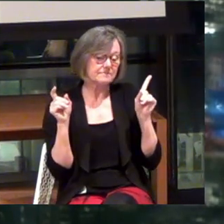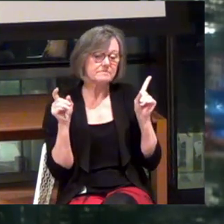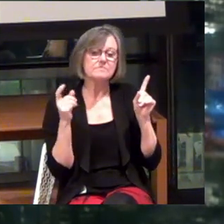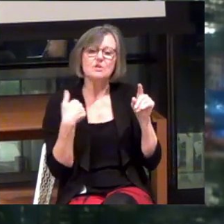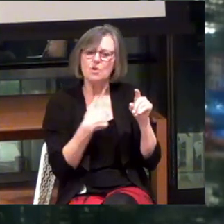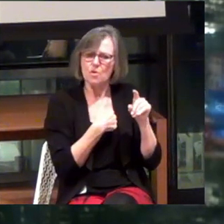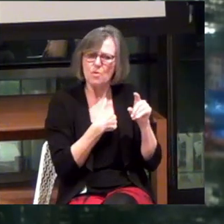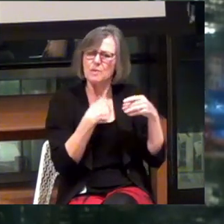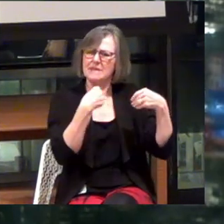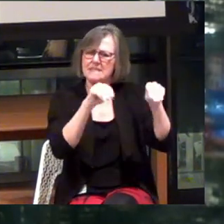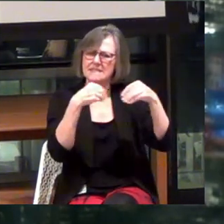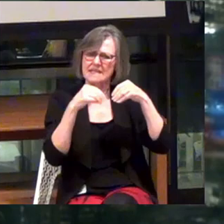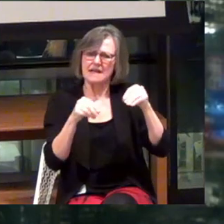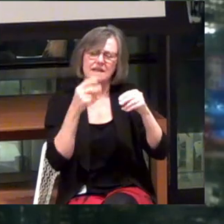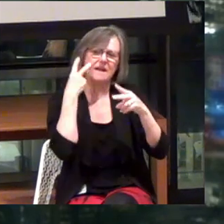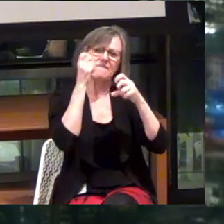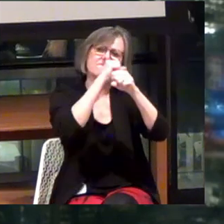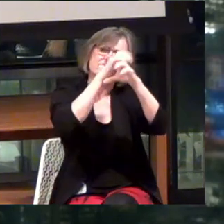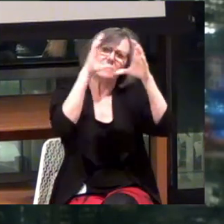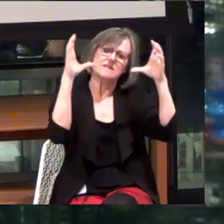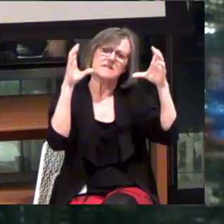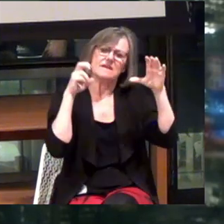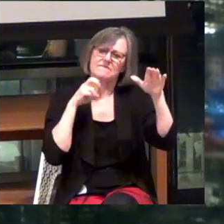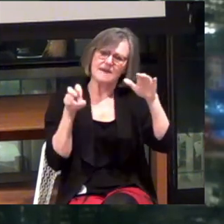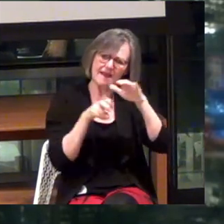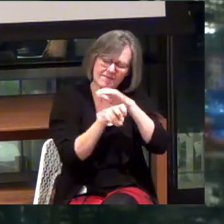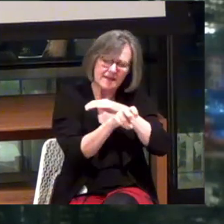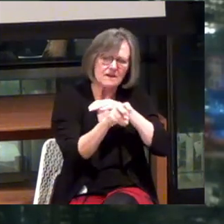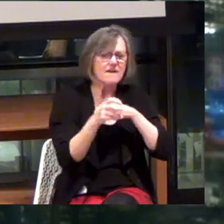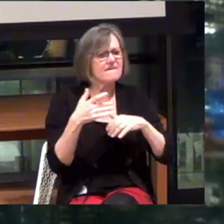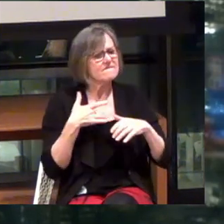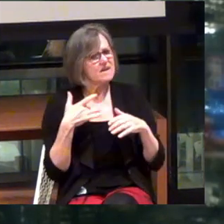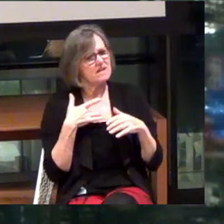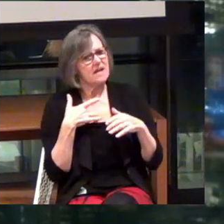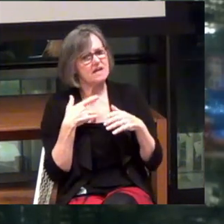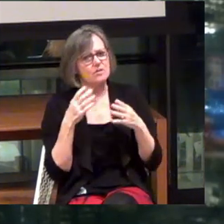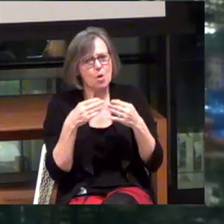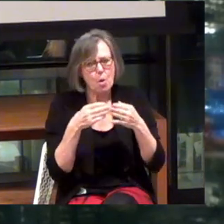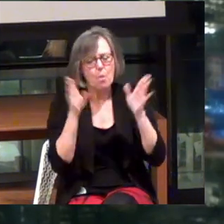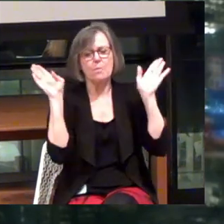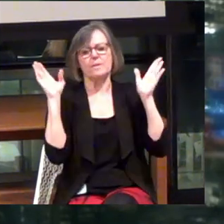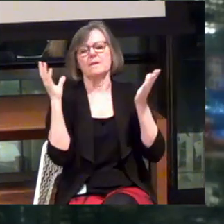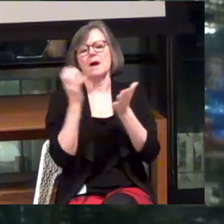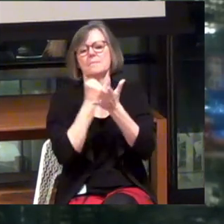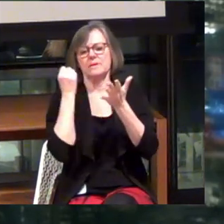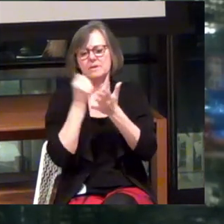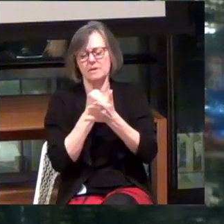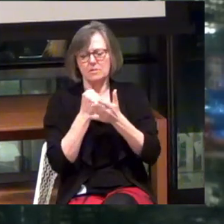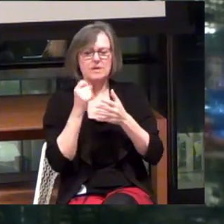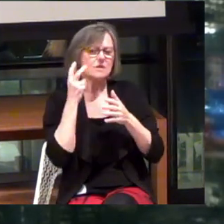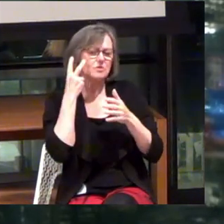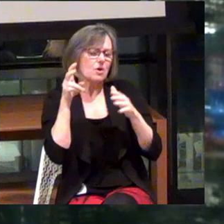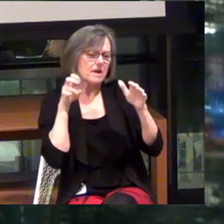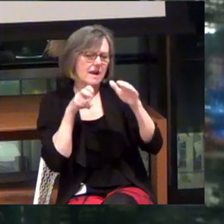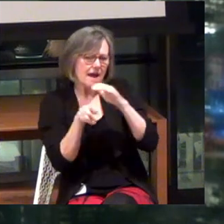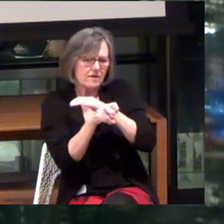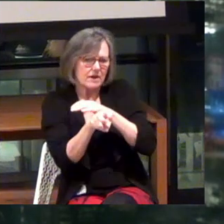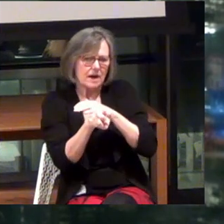We were selling a vision of navigation, and we felt like this was the opening opportunity. But more, we saw navigation as the pinnacle.